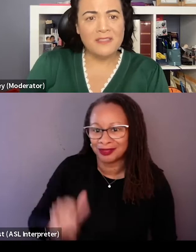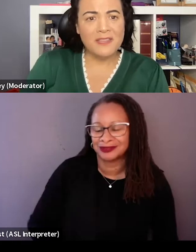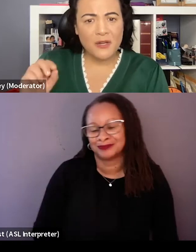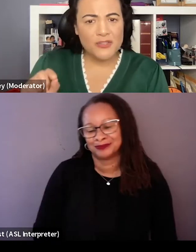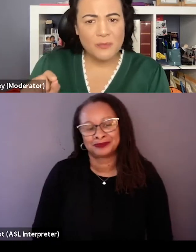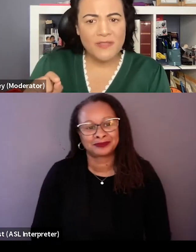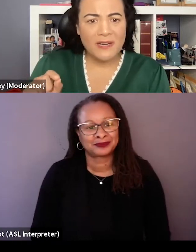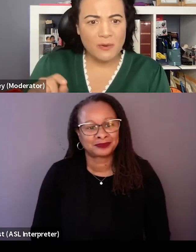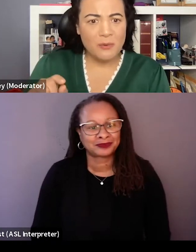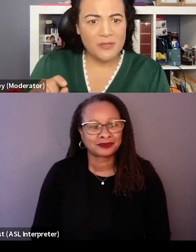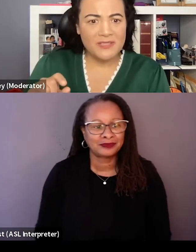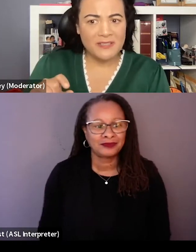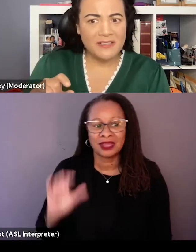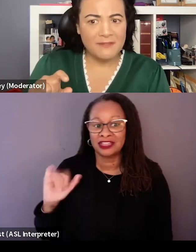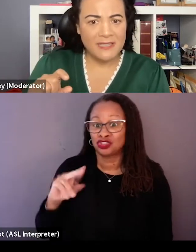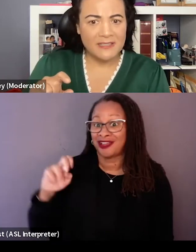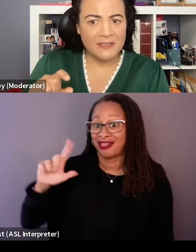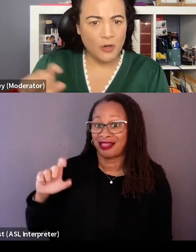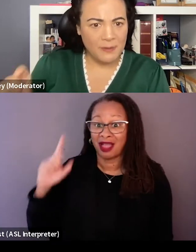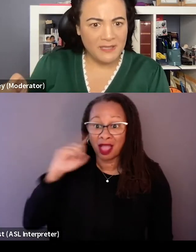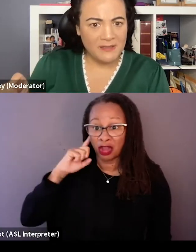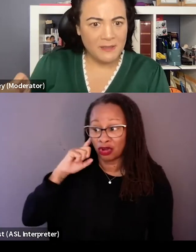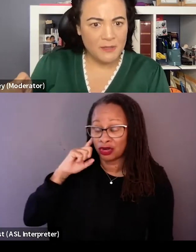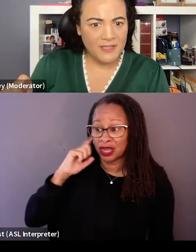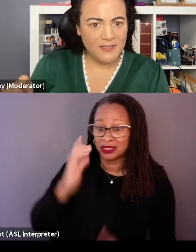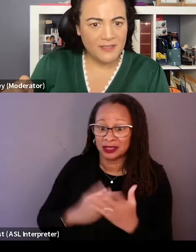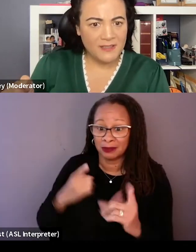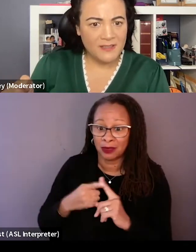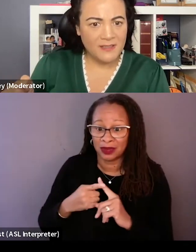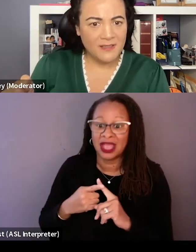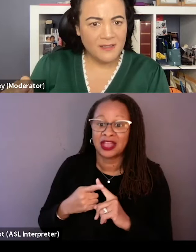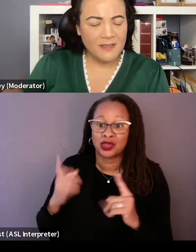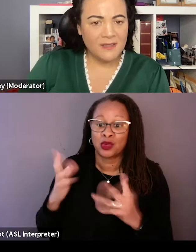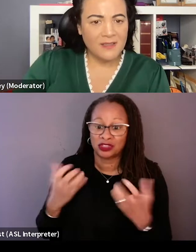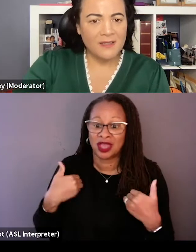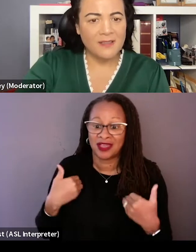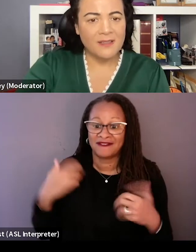I think I heard somewhere that at one point you intended to have the landing opening the movie. Hmm, yeah, we did.